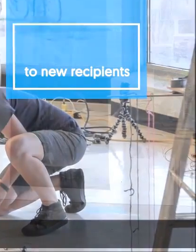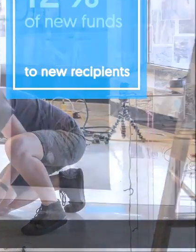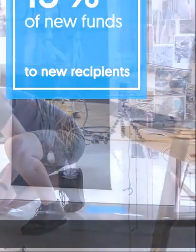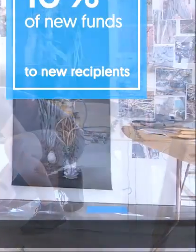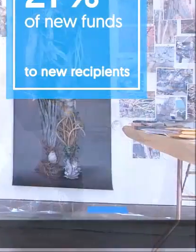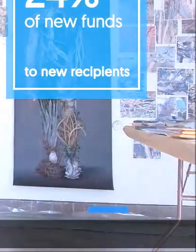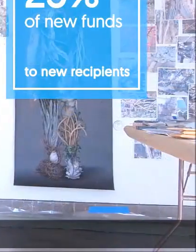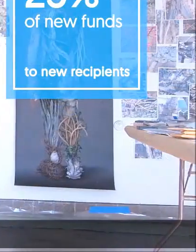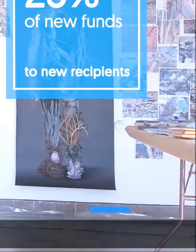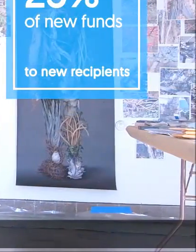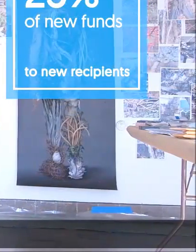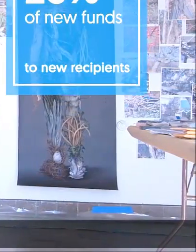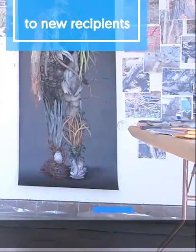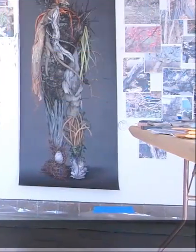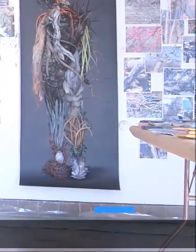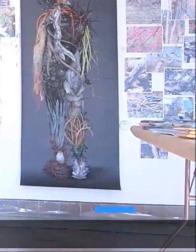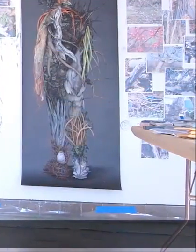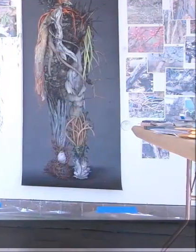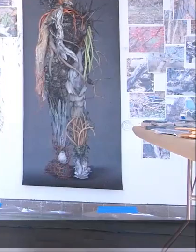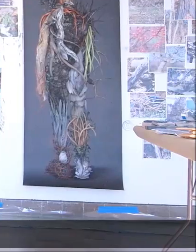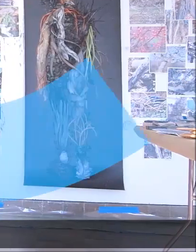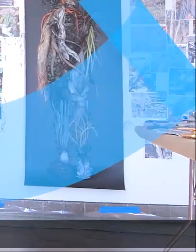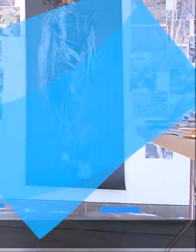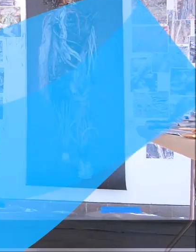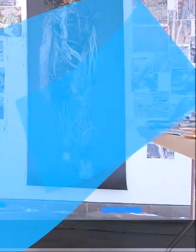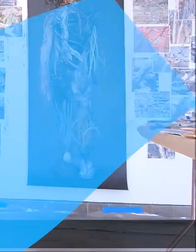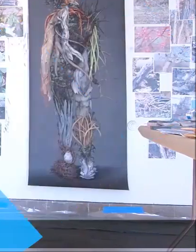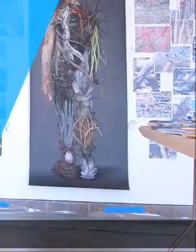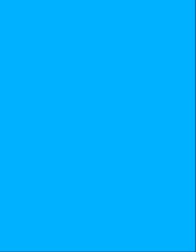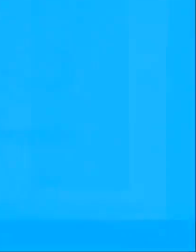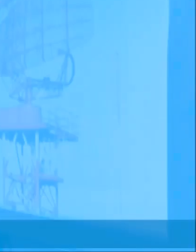Second, we plan to amplify the quality, scale,